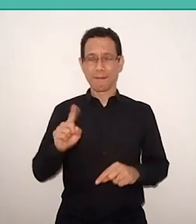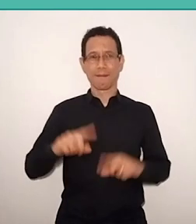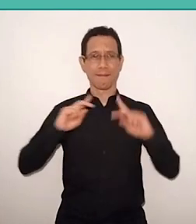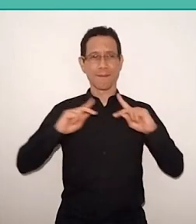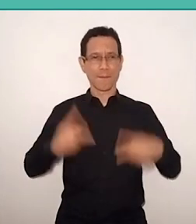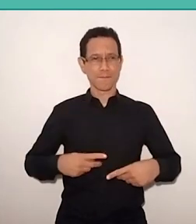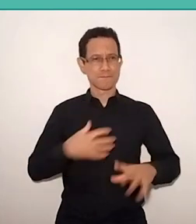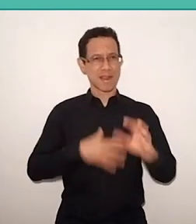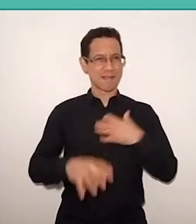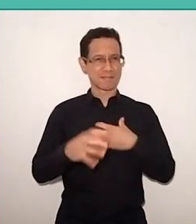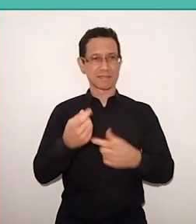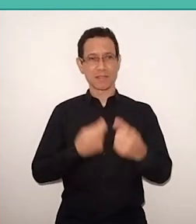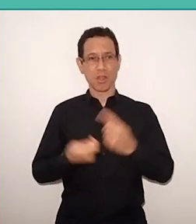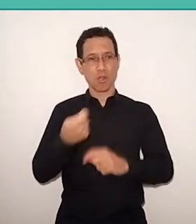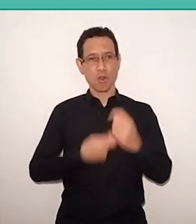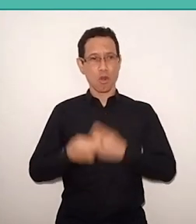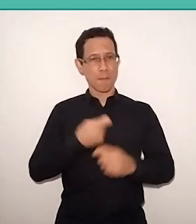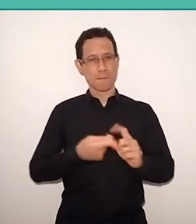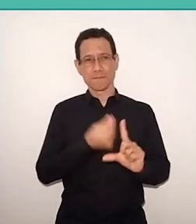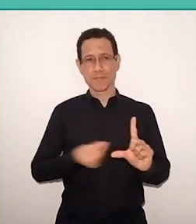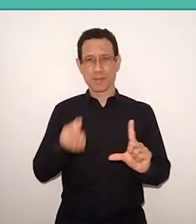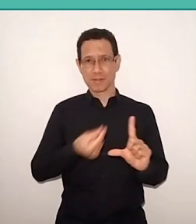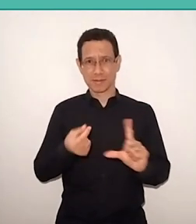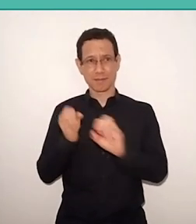education is above all an empowerment.